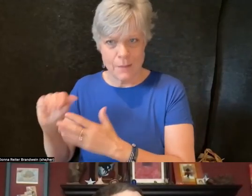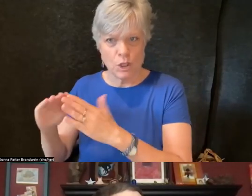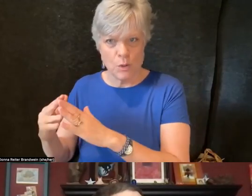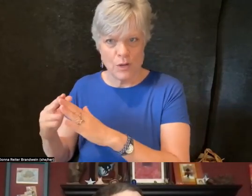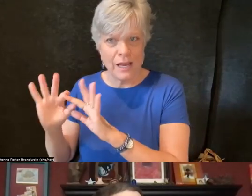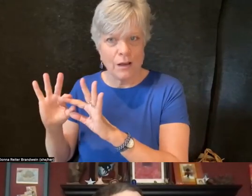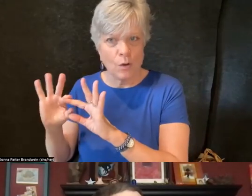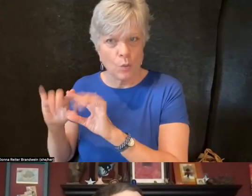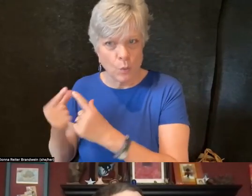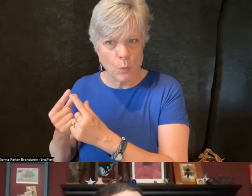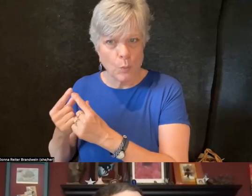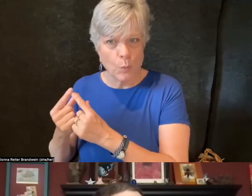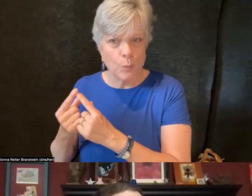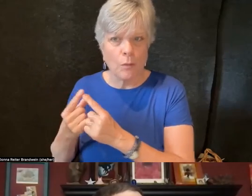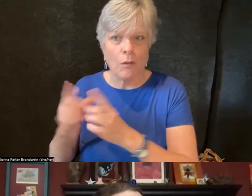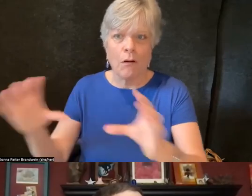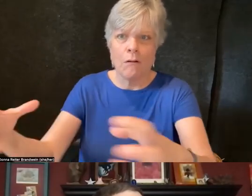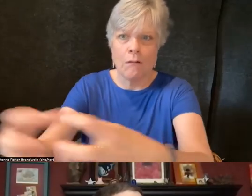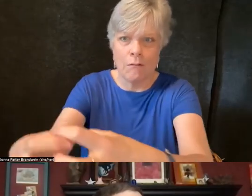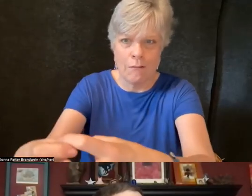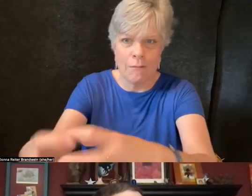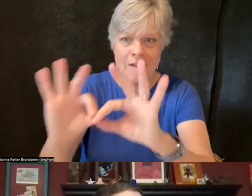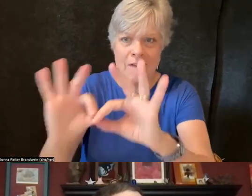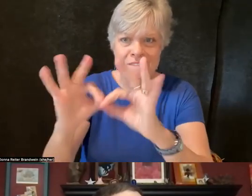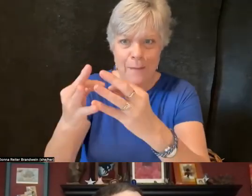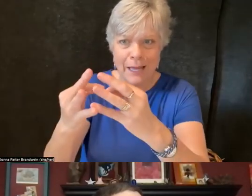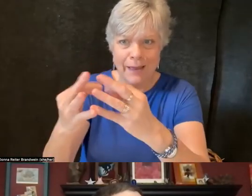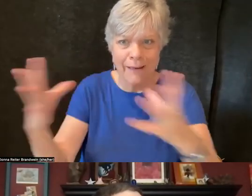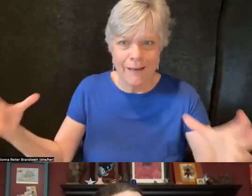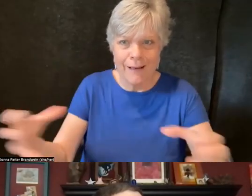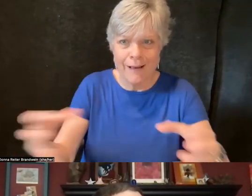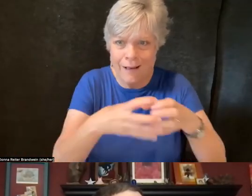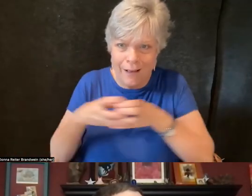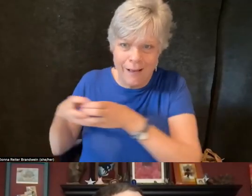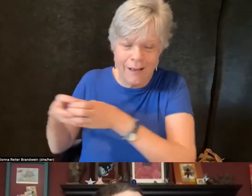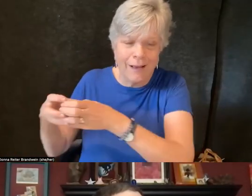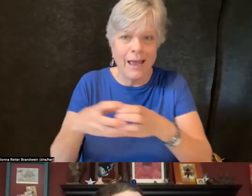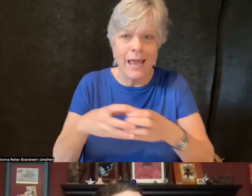And macro, some of the potentially policies in society,